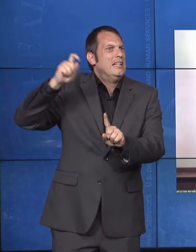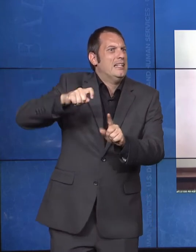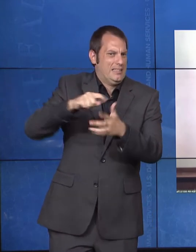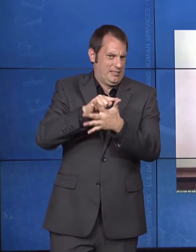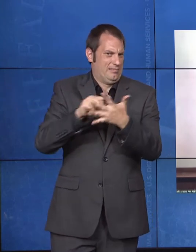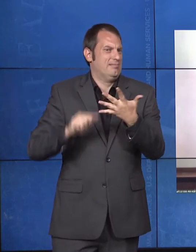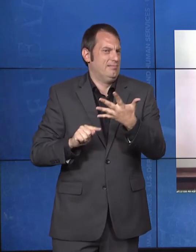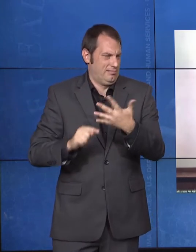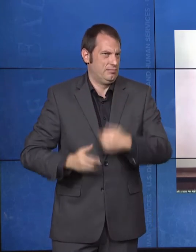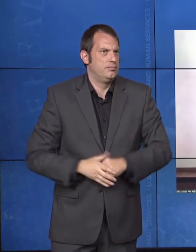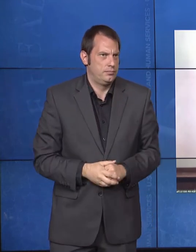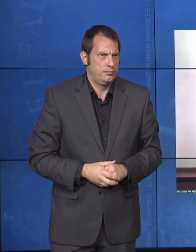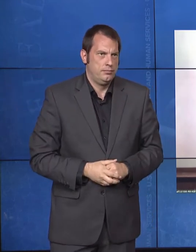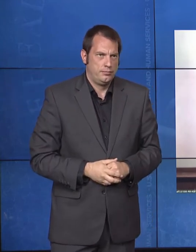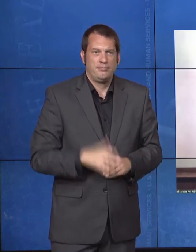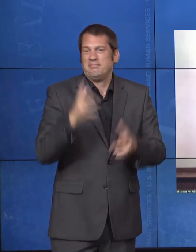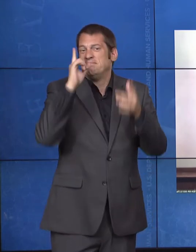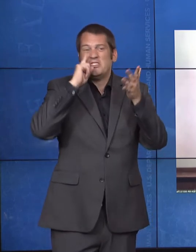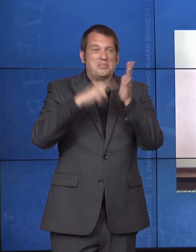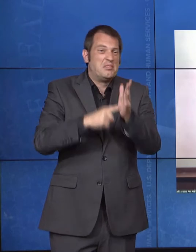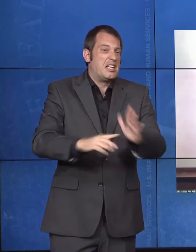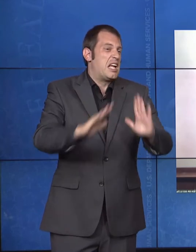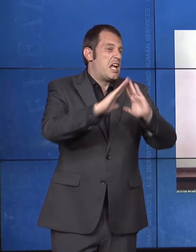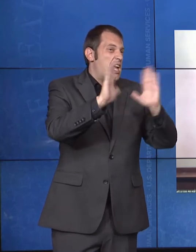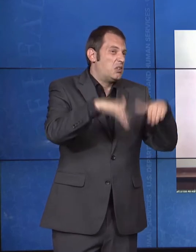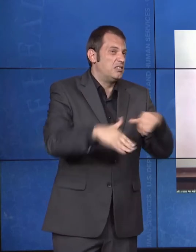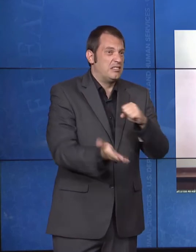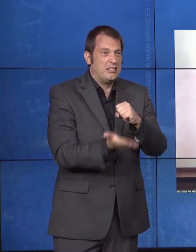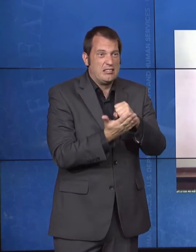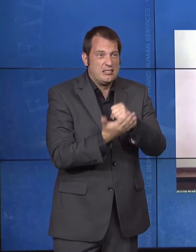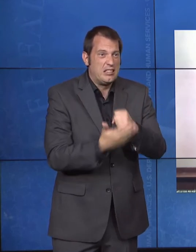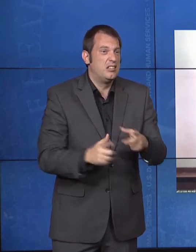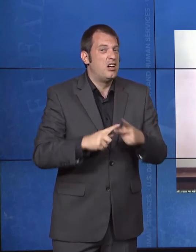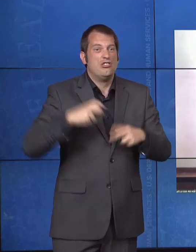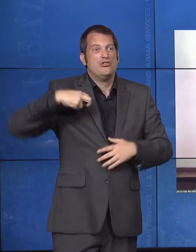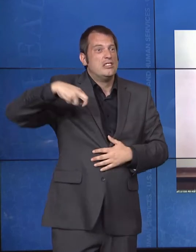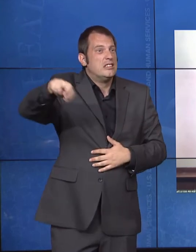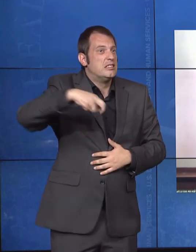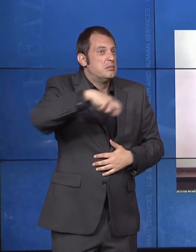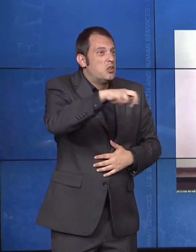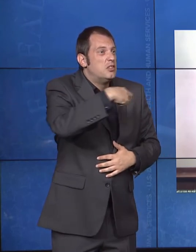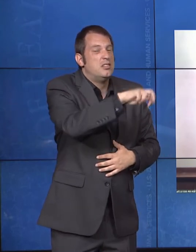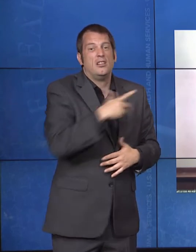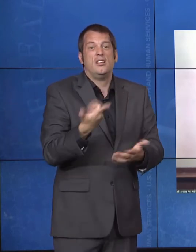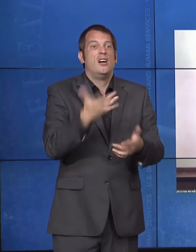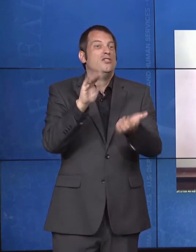housing assistance, transportation for medical appointments, and PPE such as masks and gloves